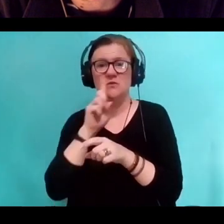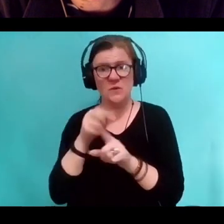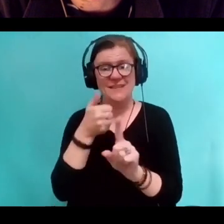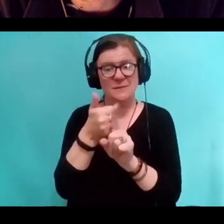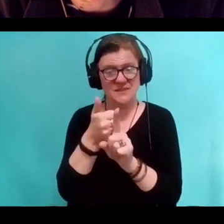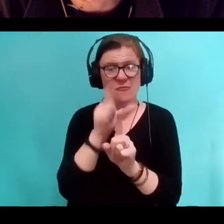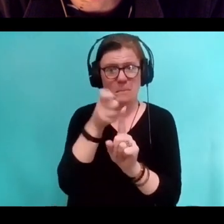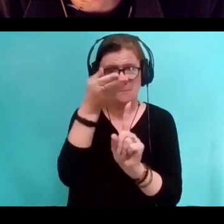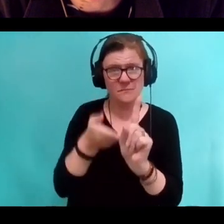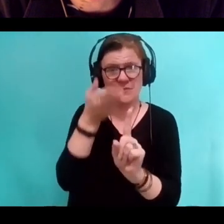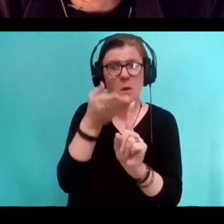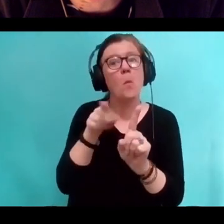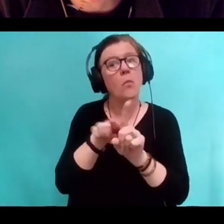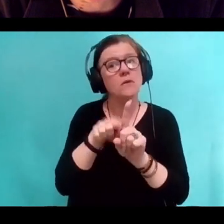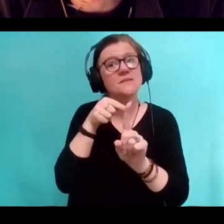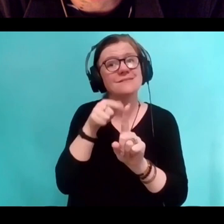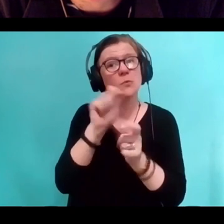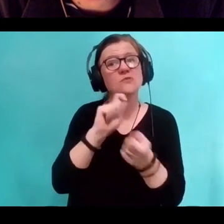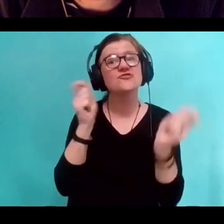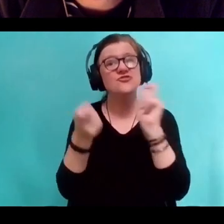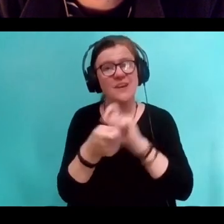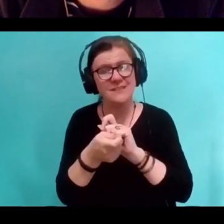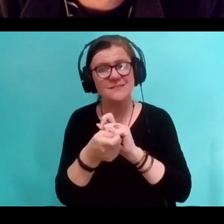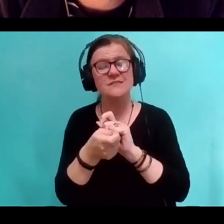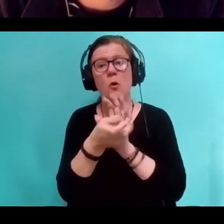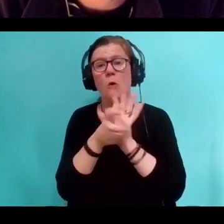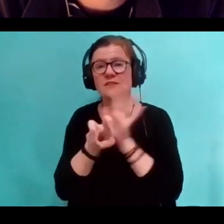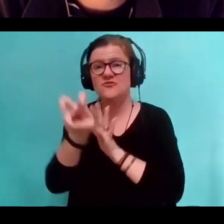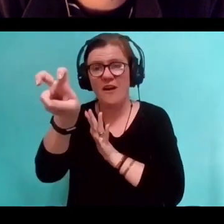but as they change bodies and locations, they also change.